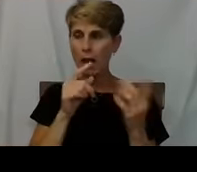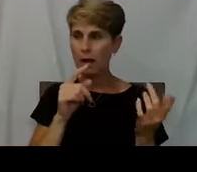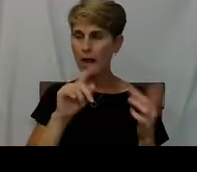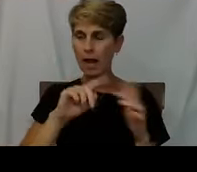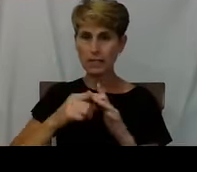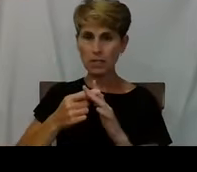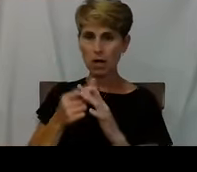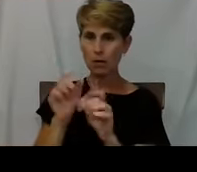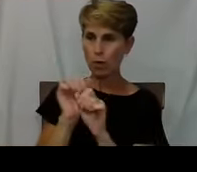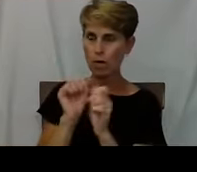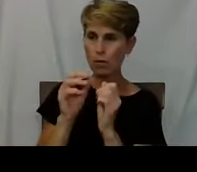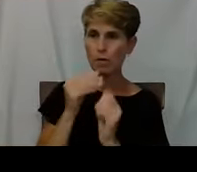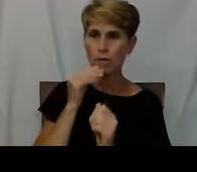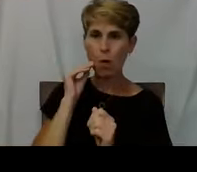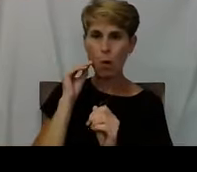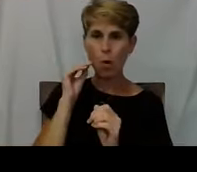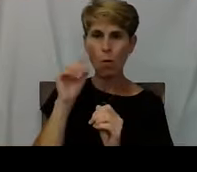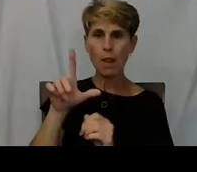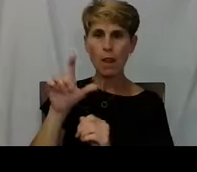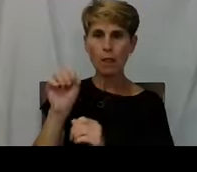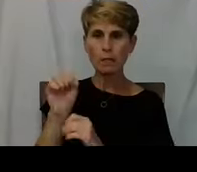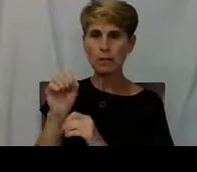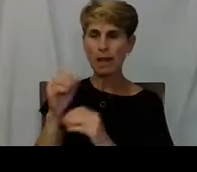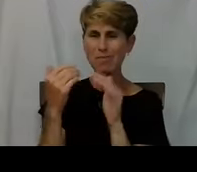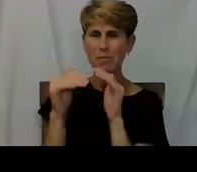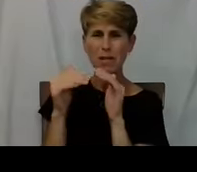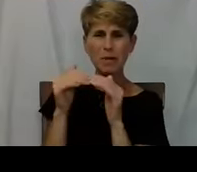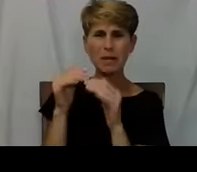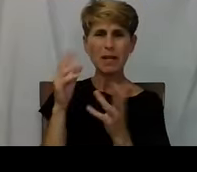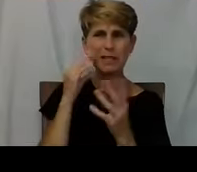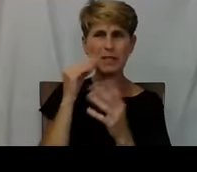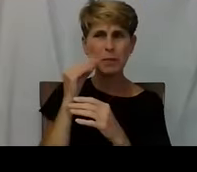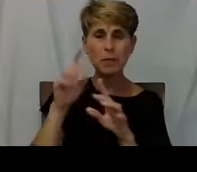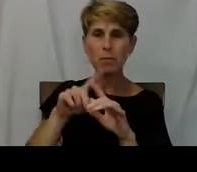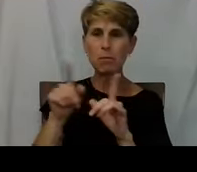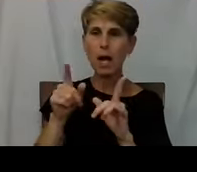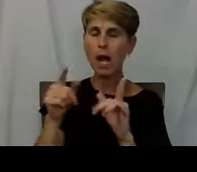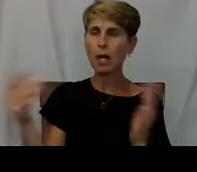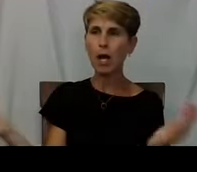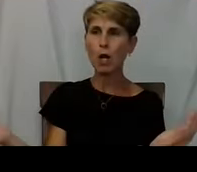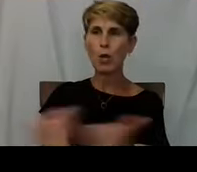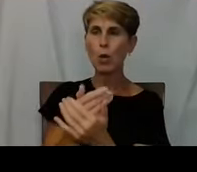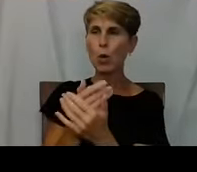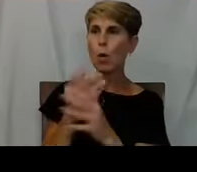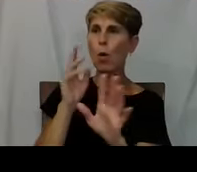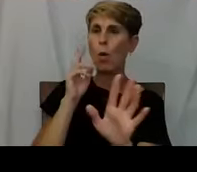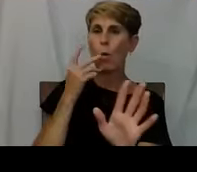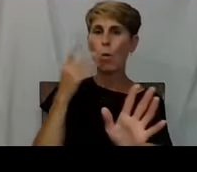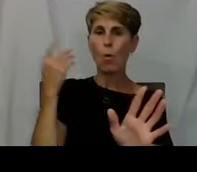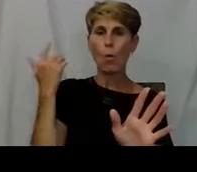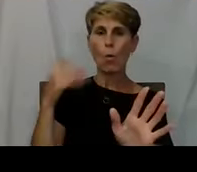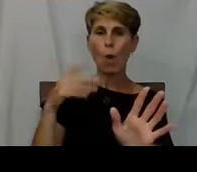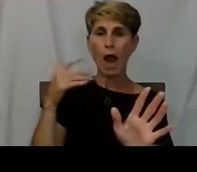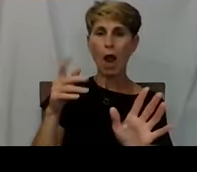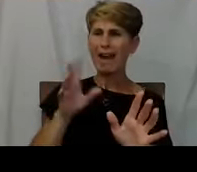I had very minimal experience working with homeless, but I can talk to the dead. I can talk to anyone.